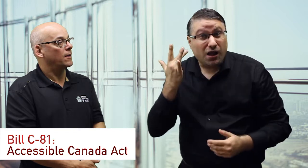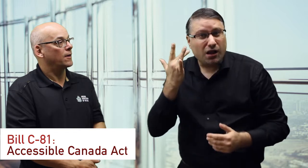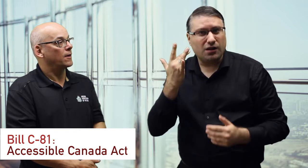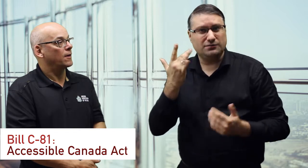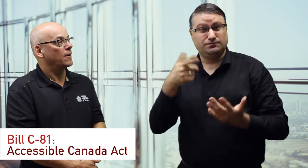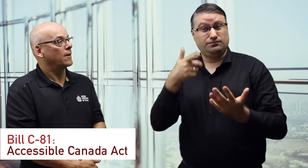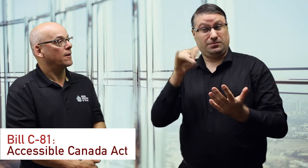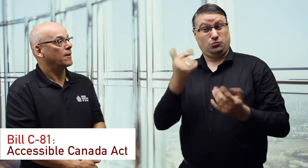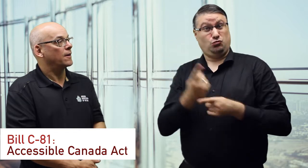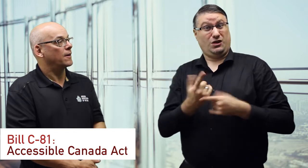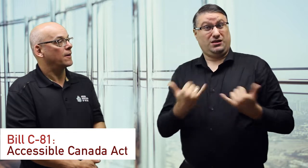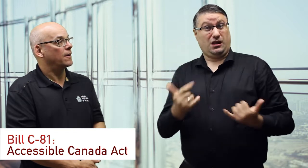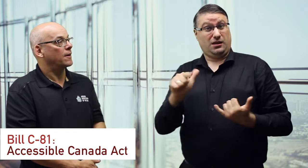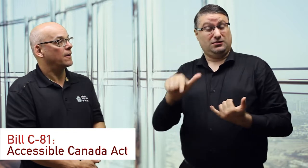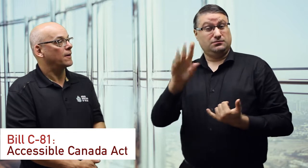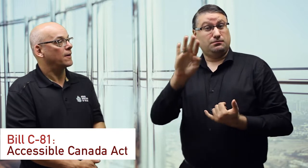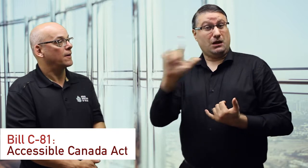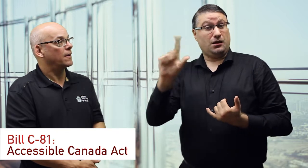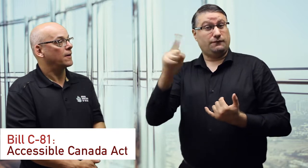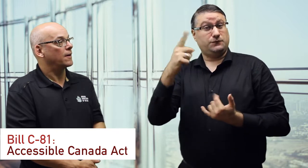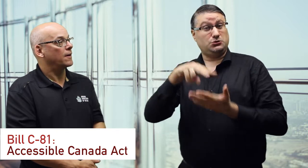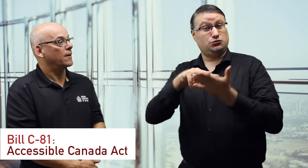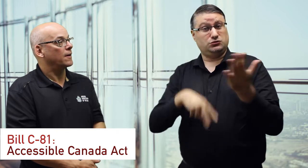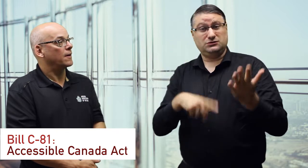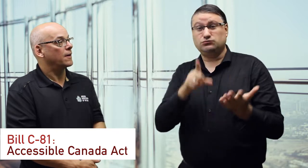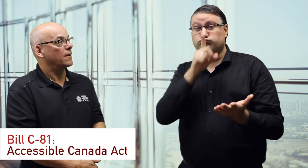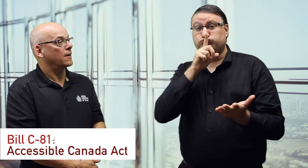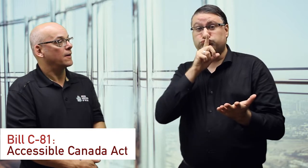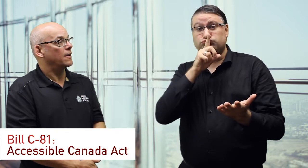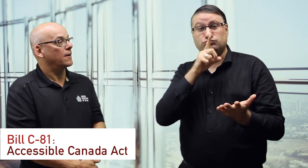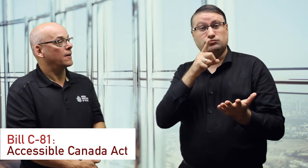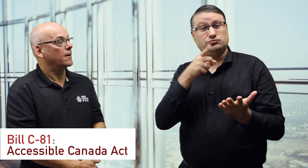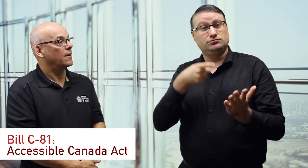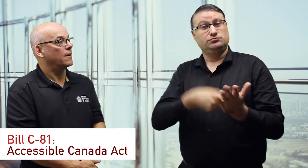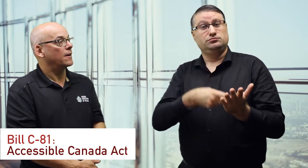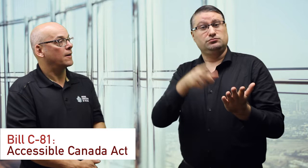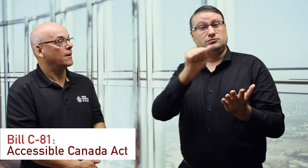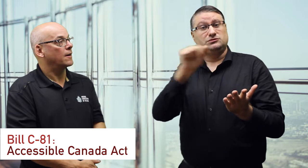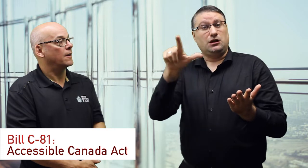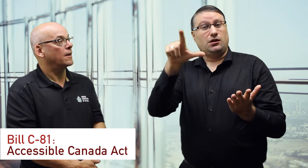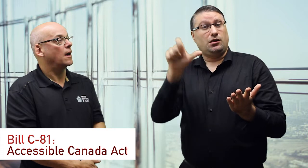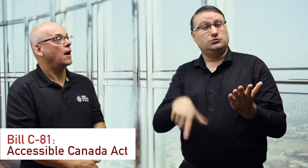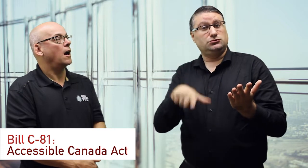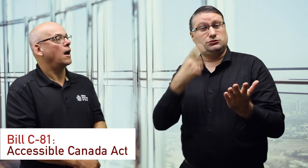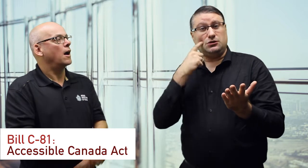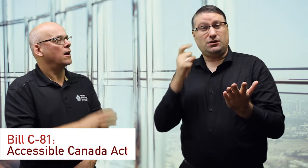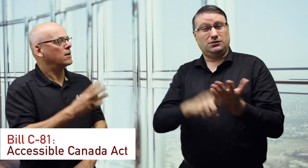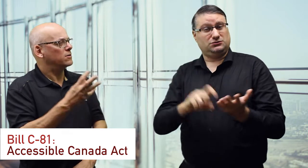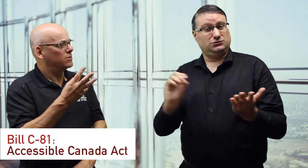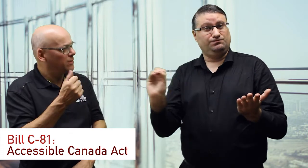We needed that because, right now, the bill does not include the recognition of ASL and LSQ.